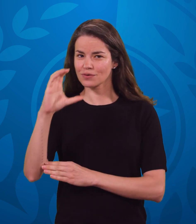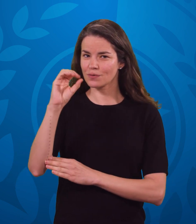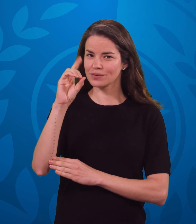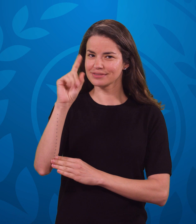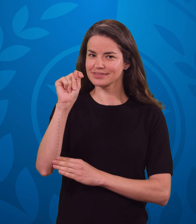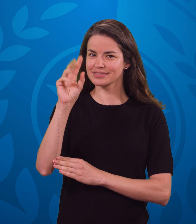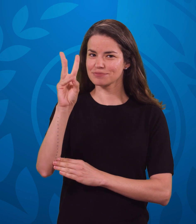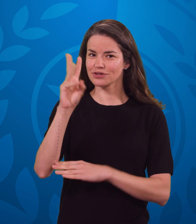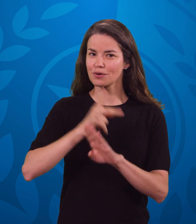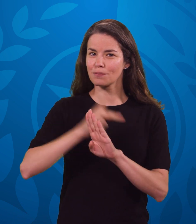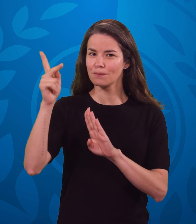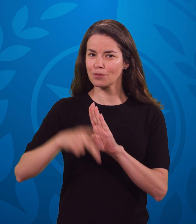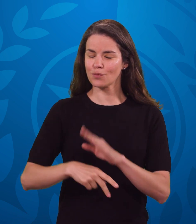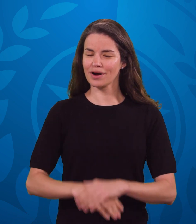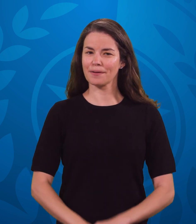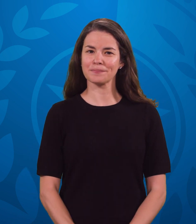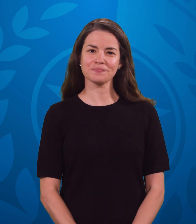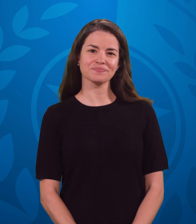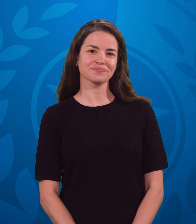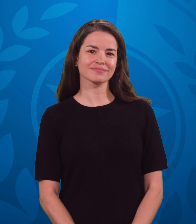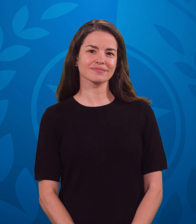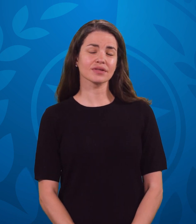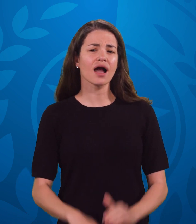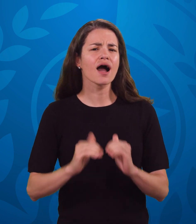(CODTW)